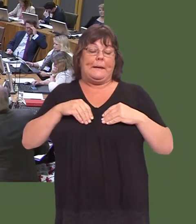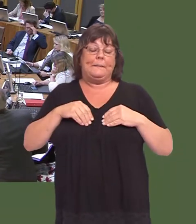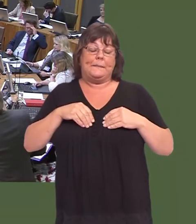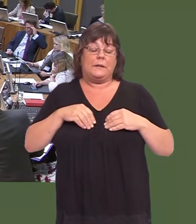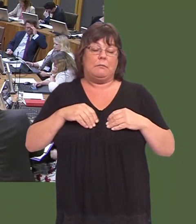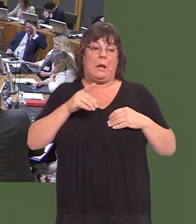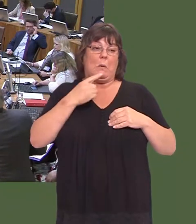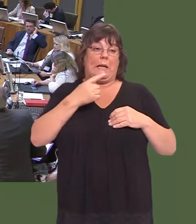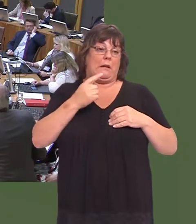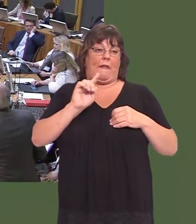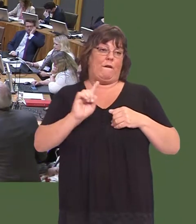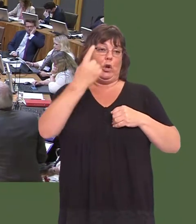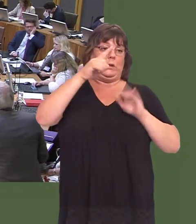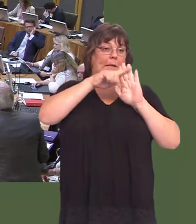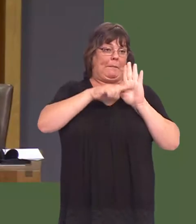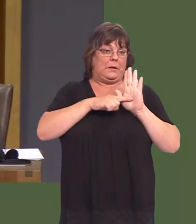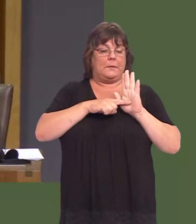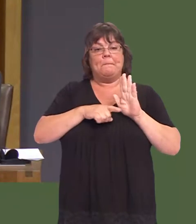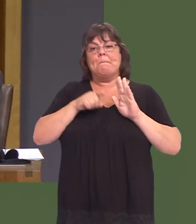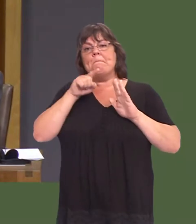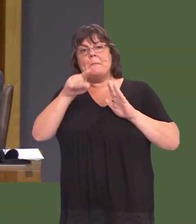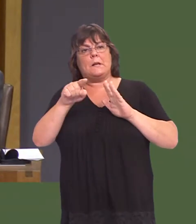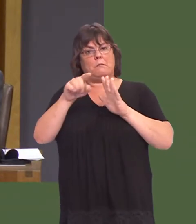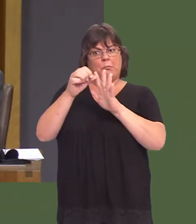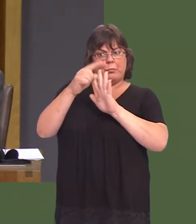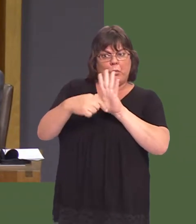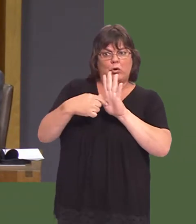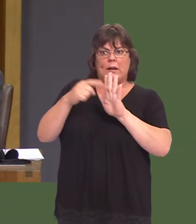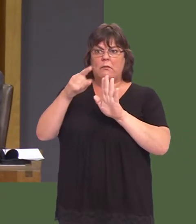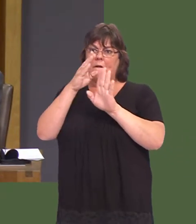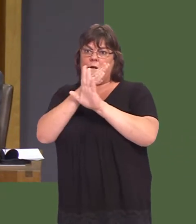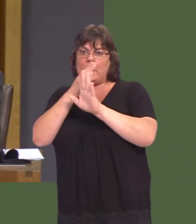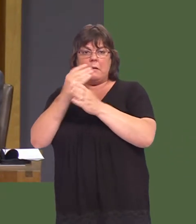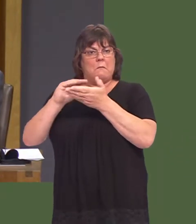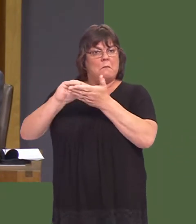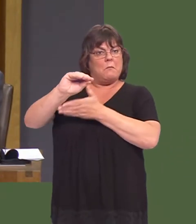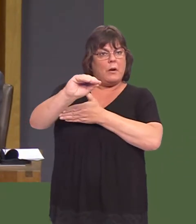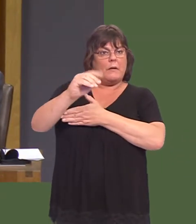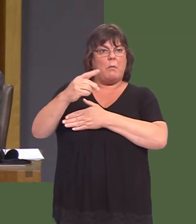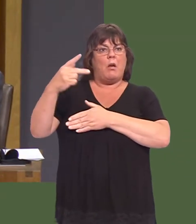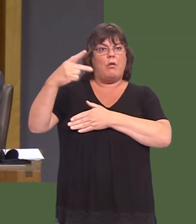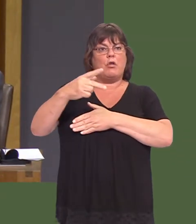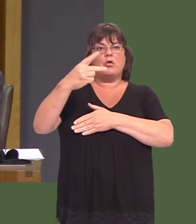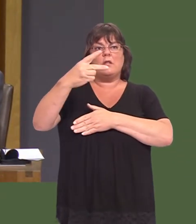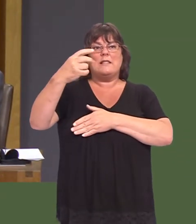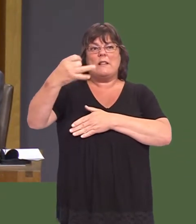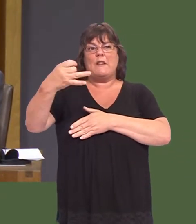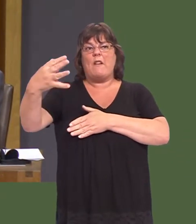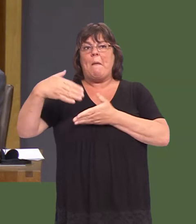But the idea that, for a project that would be funded privately to the tune of £375 million,